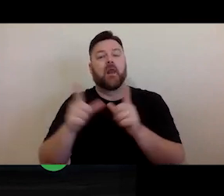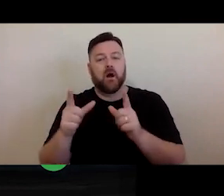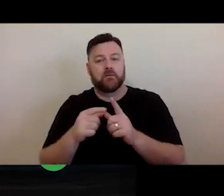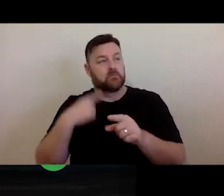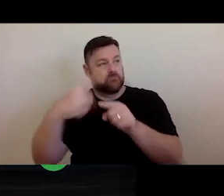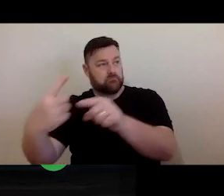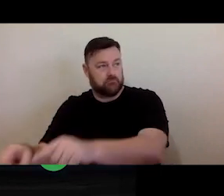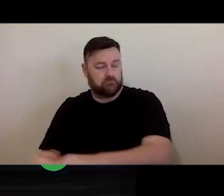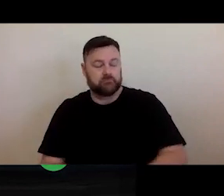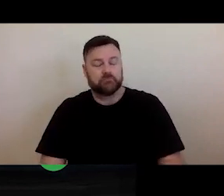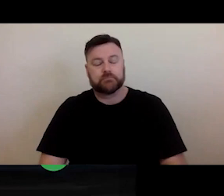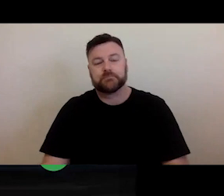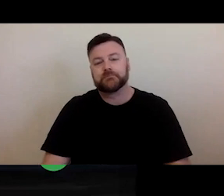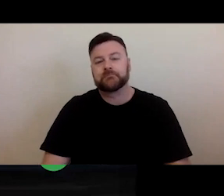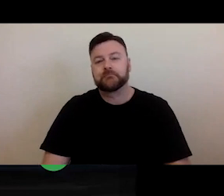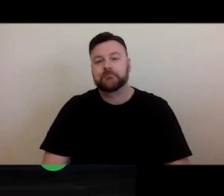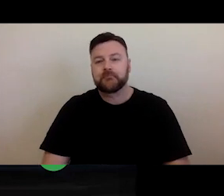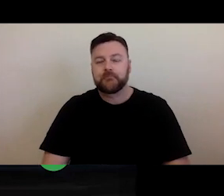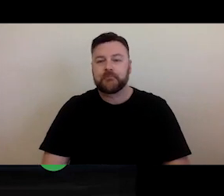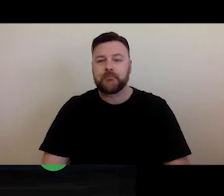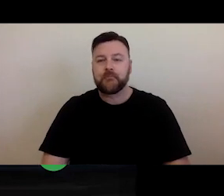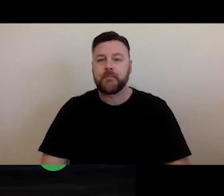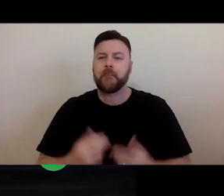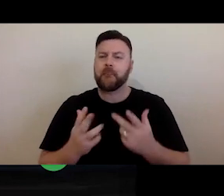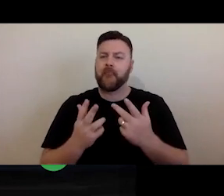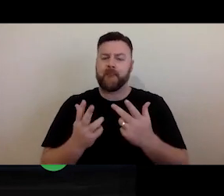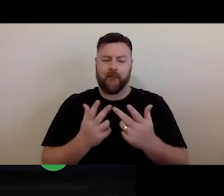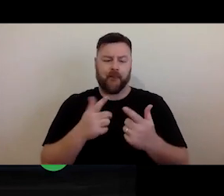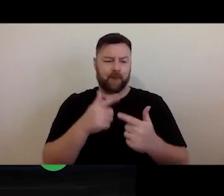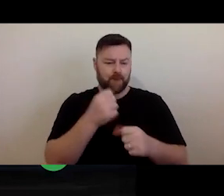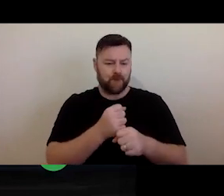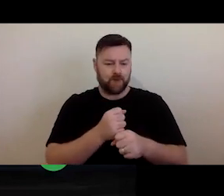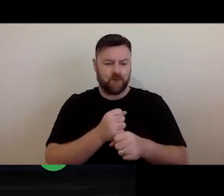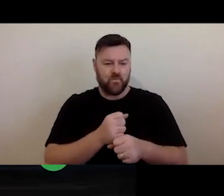sort of situation might be where you are wanting to enter a film into a